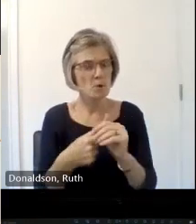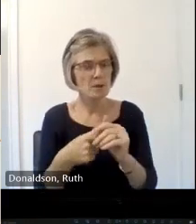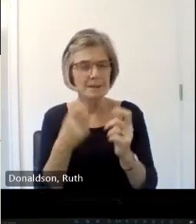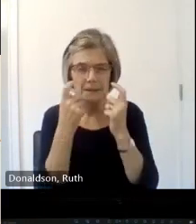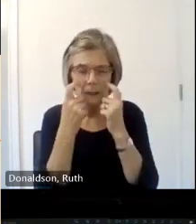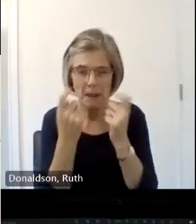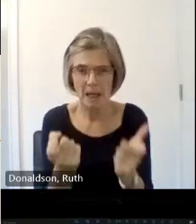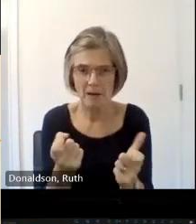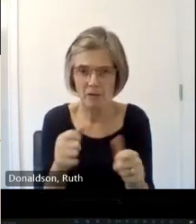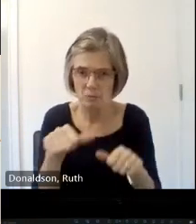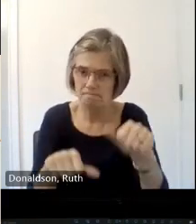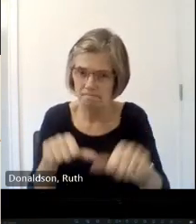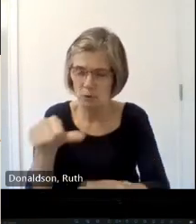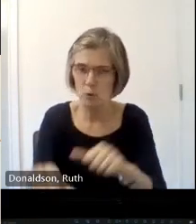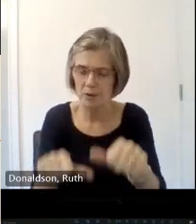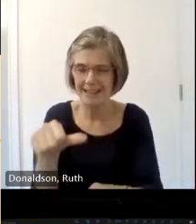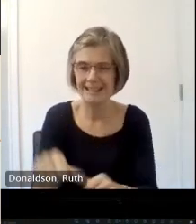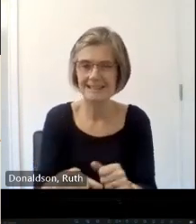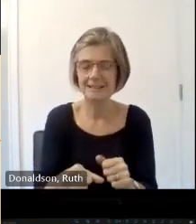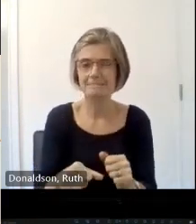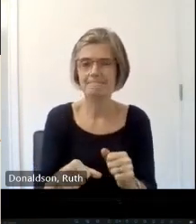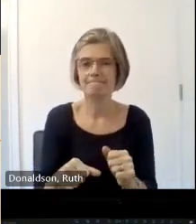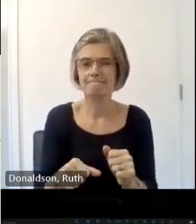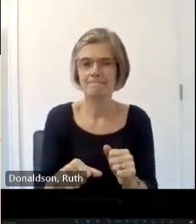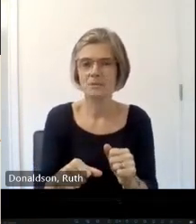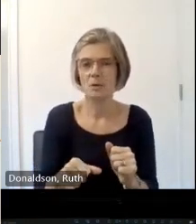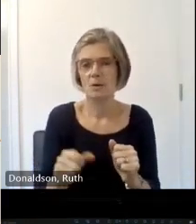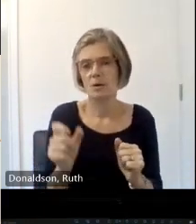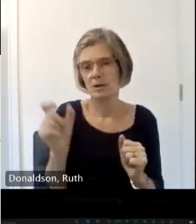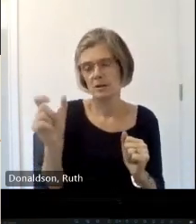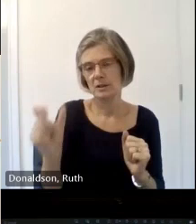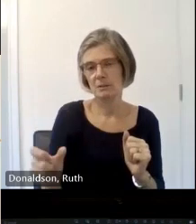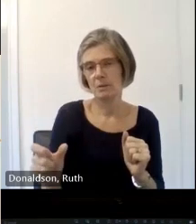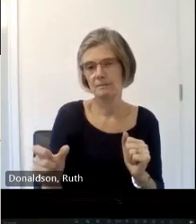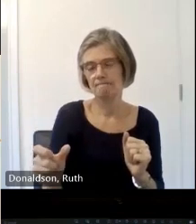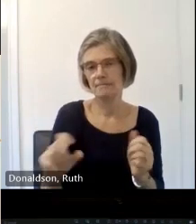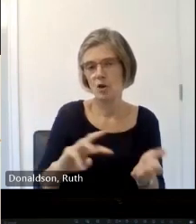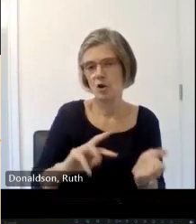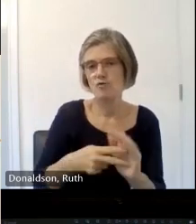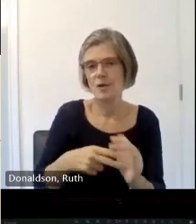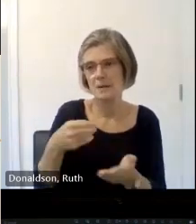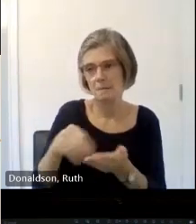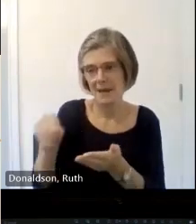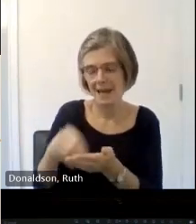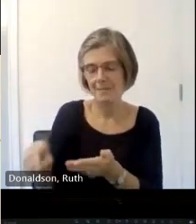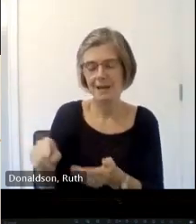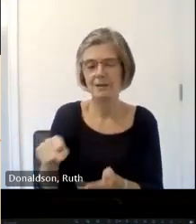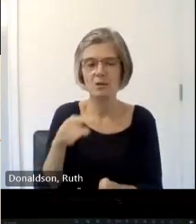who was monitoring and and arranging payment would know that the individual had actually earned their